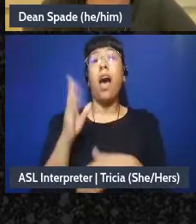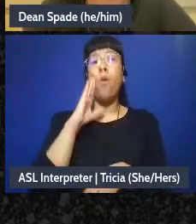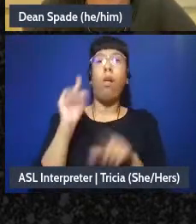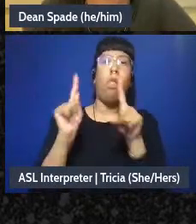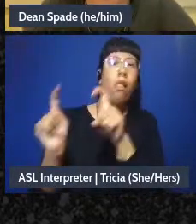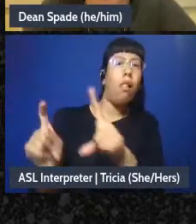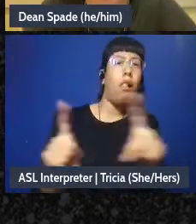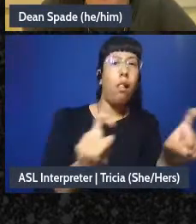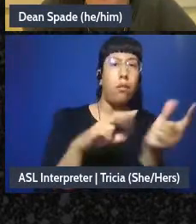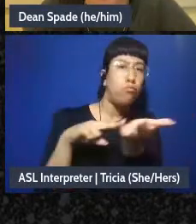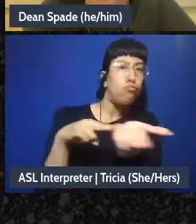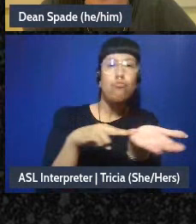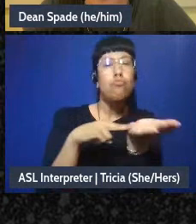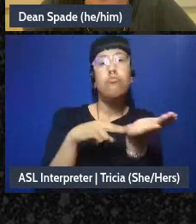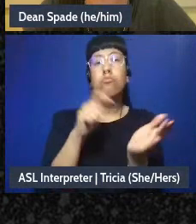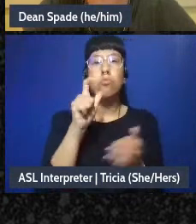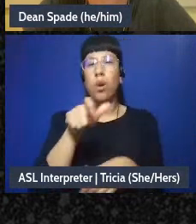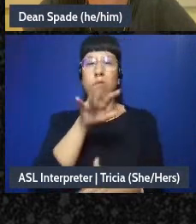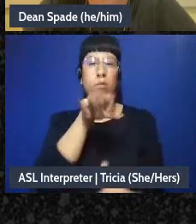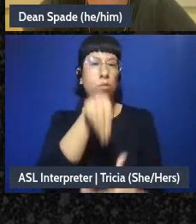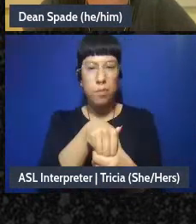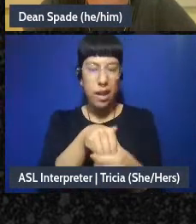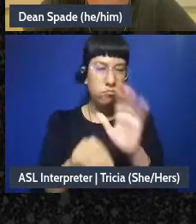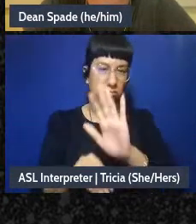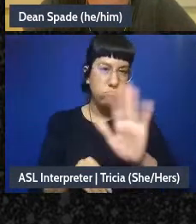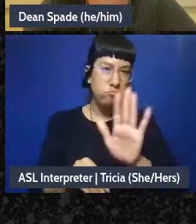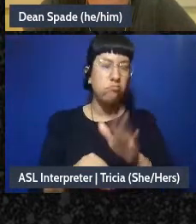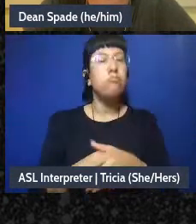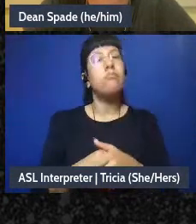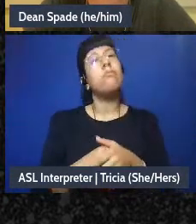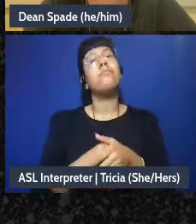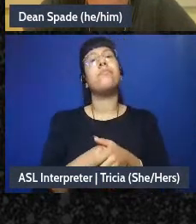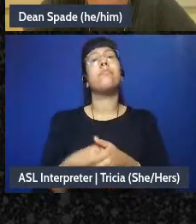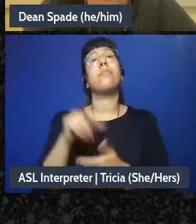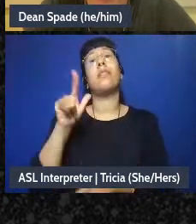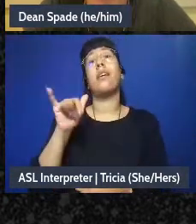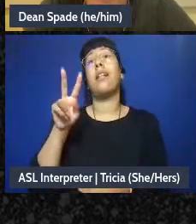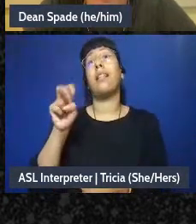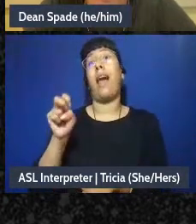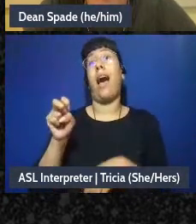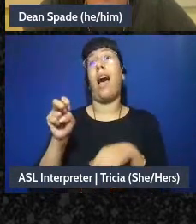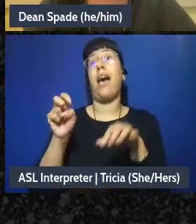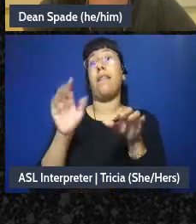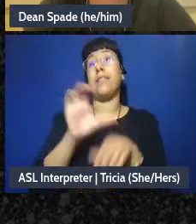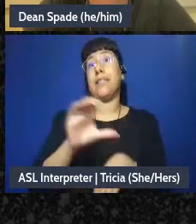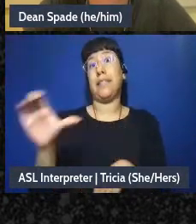and it's, uh, I wanted to mention that the live transcription link is in the chat, it's also on